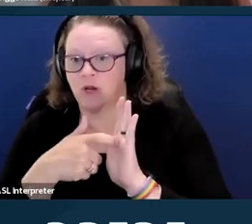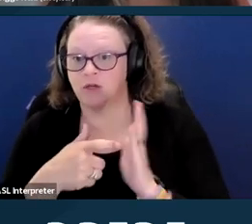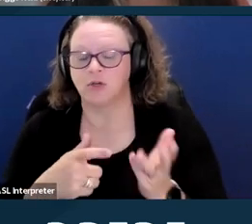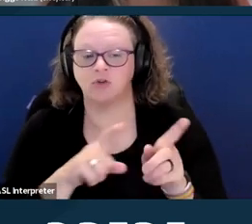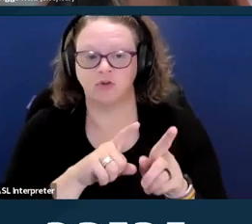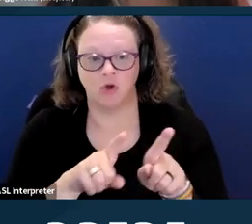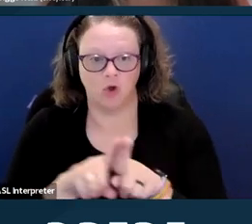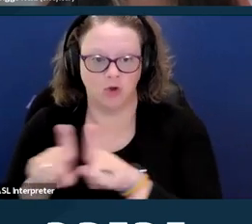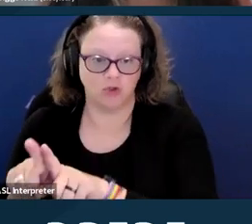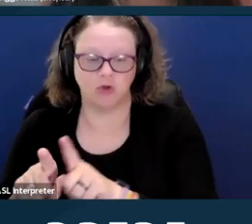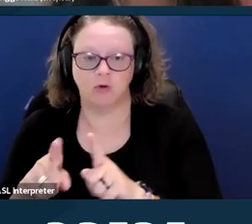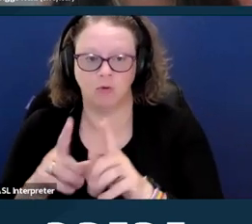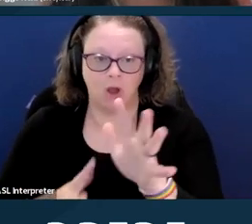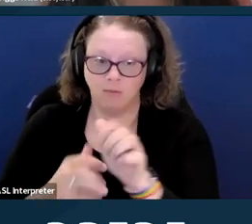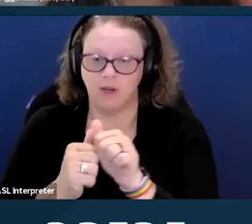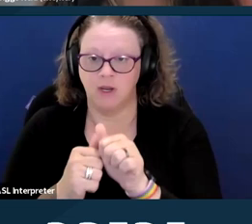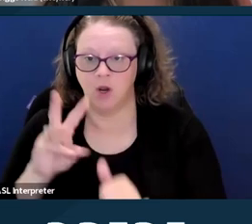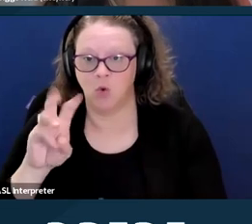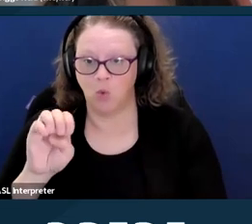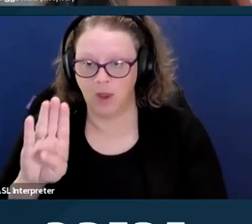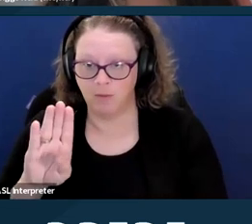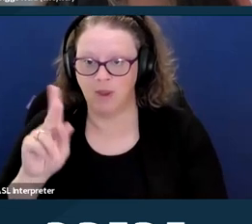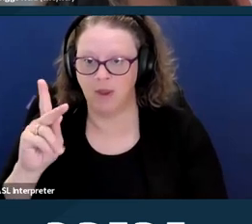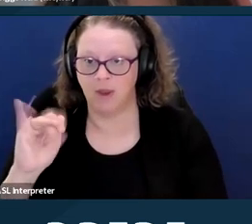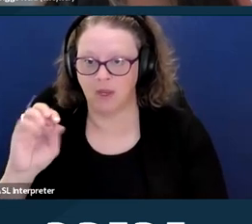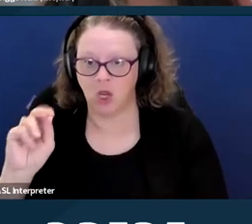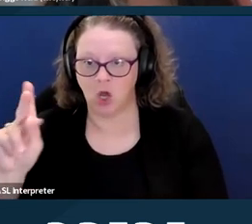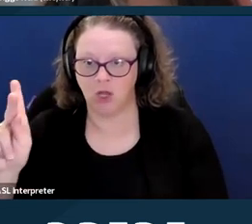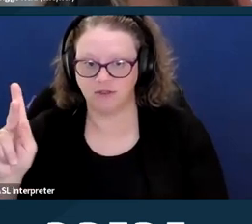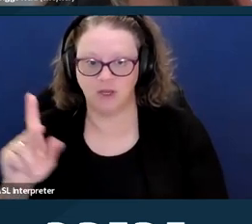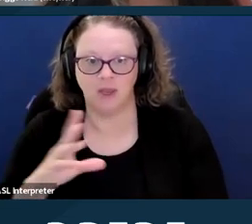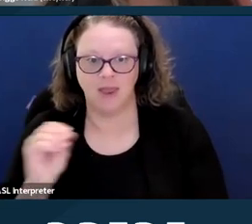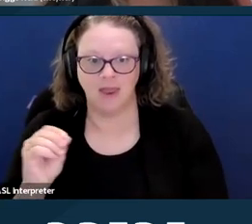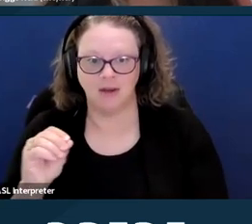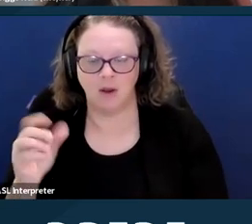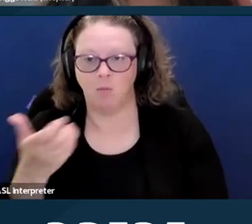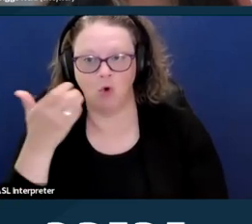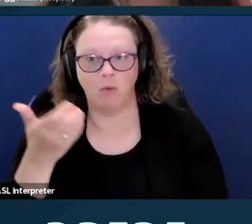and mobile accessibility requirements. So for web accessibility, the final rule defines